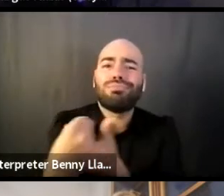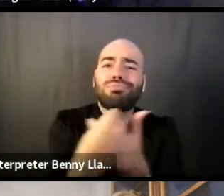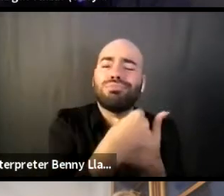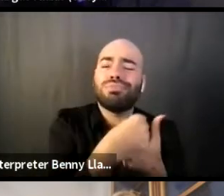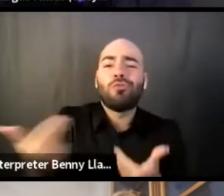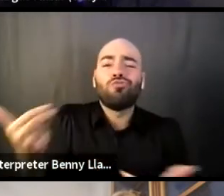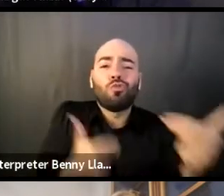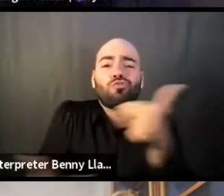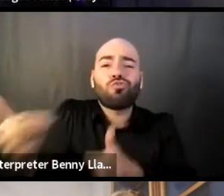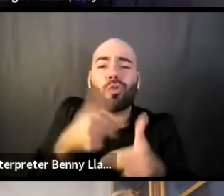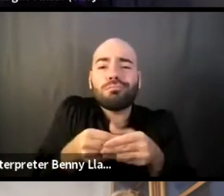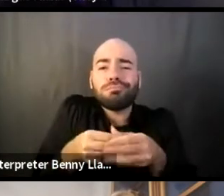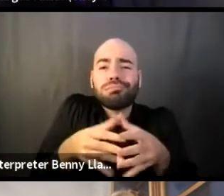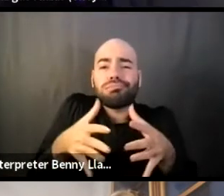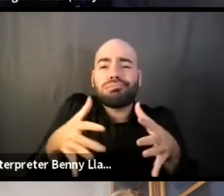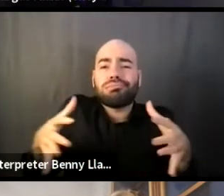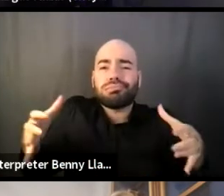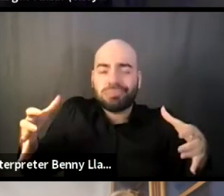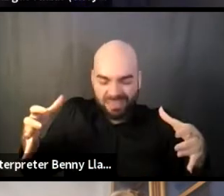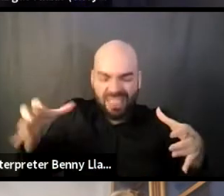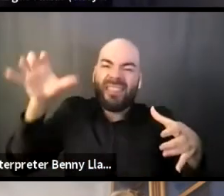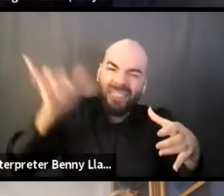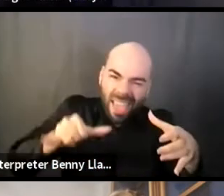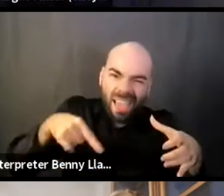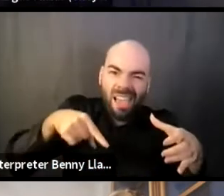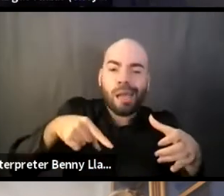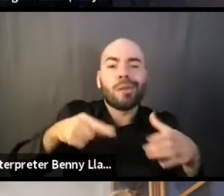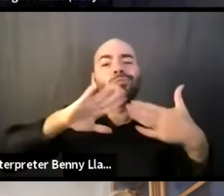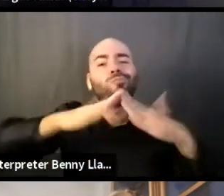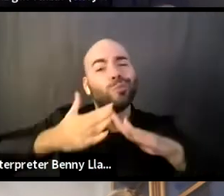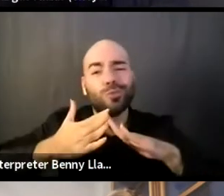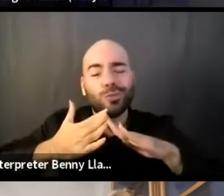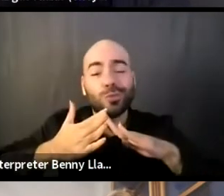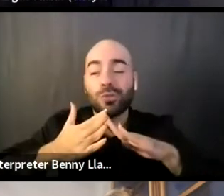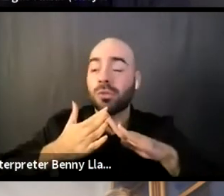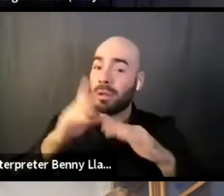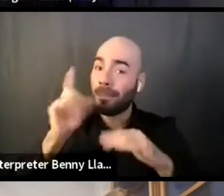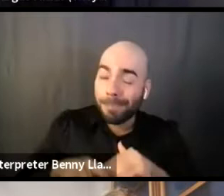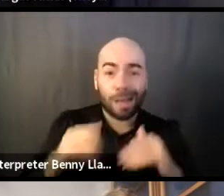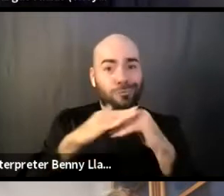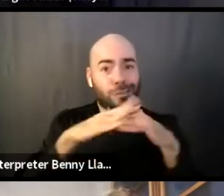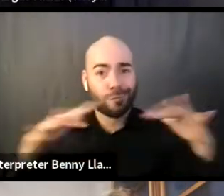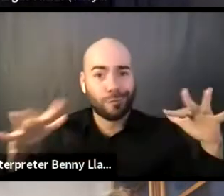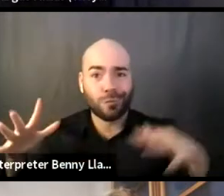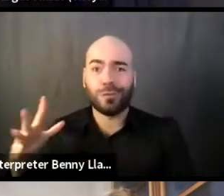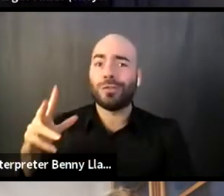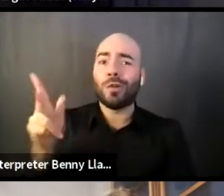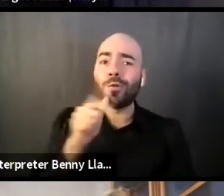and I think that that community needs to be as colorful and as diverse as it wants to be